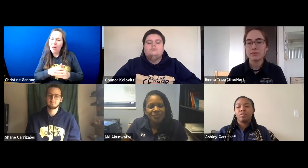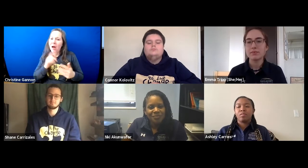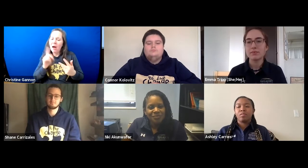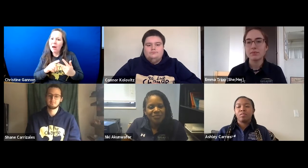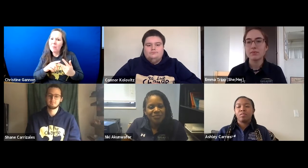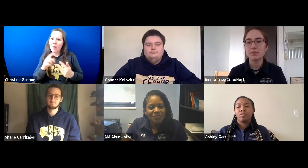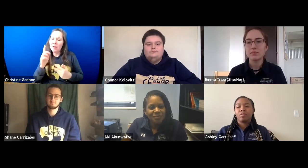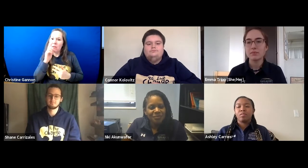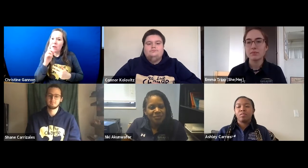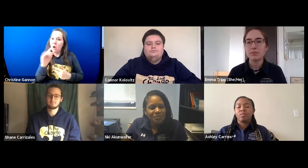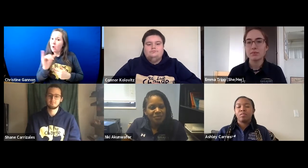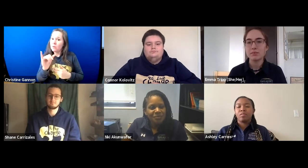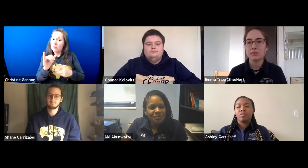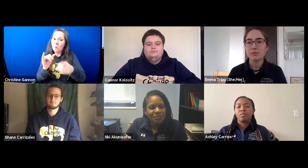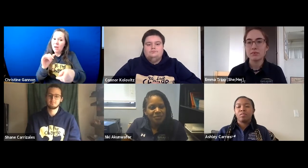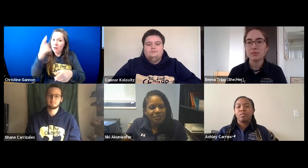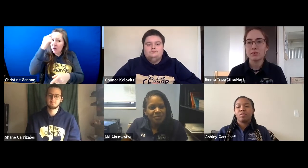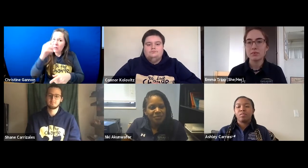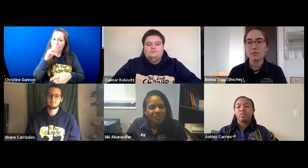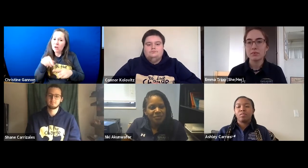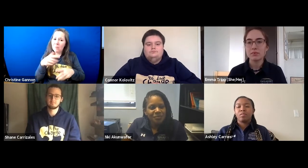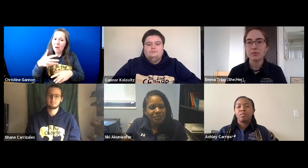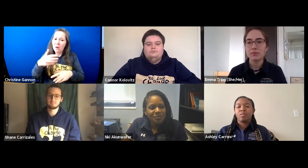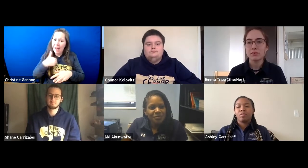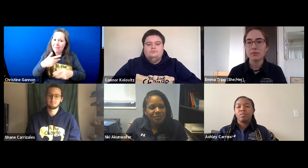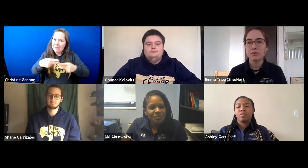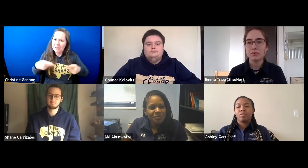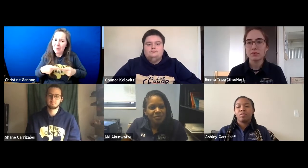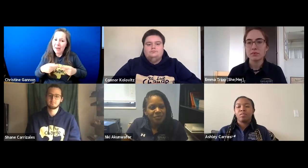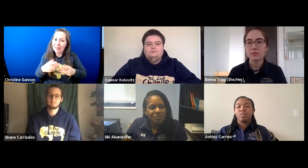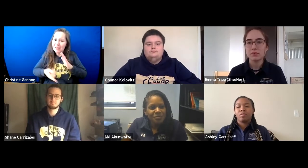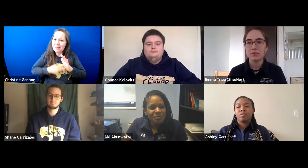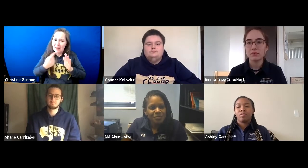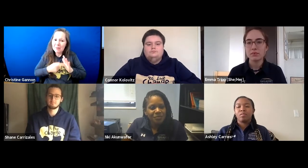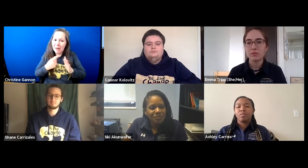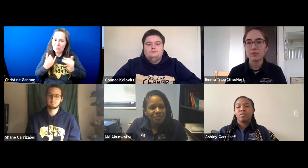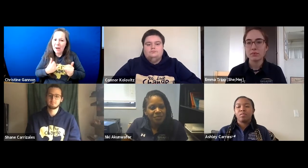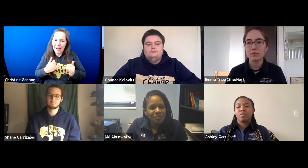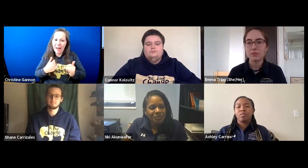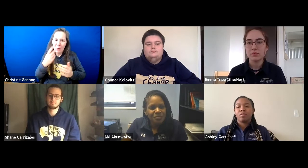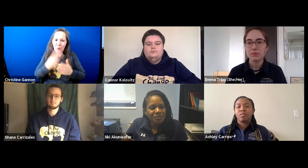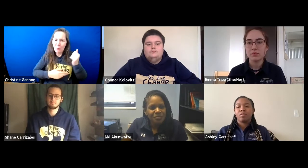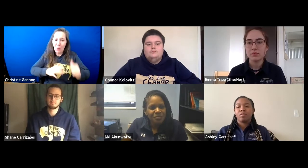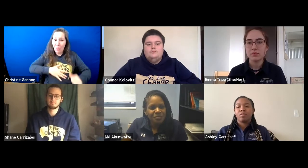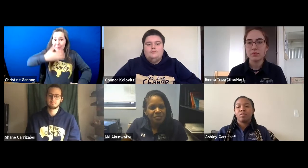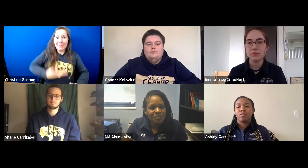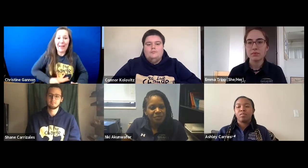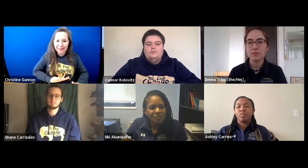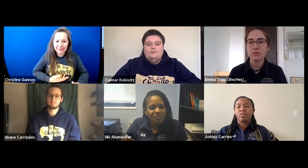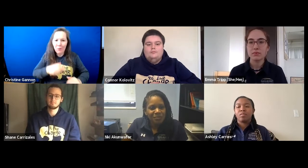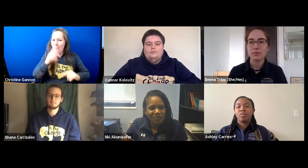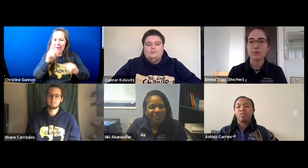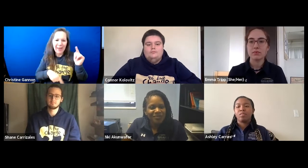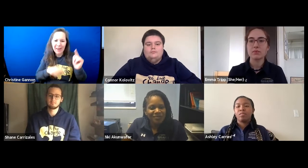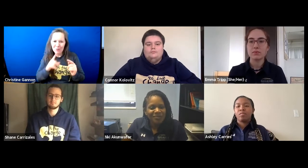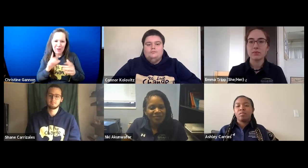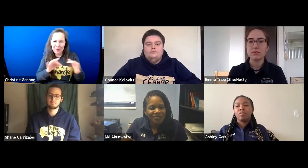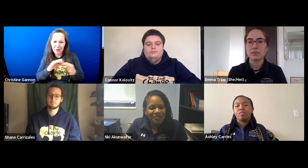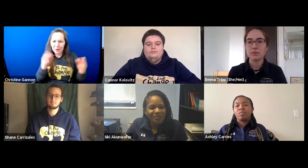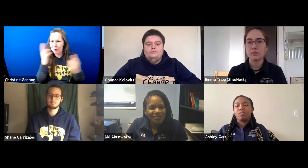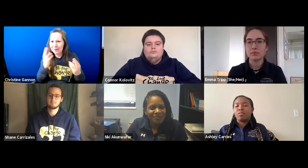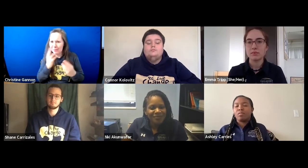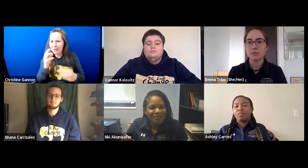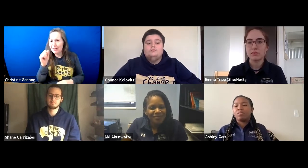and I think also Connor was talking about having space sometimes when you’re upset you can’t really talk reasonably